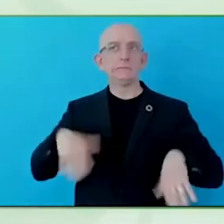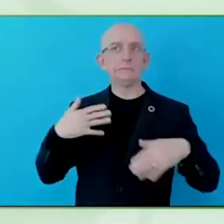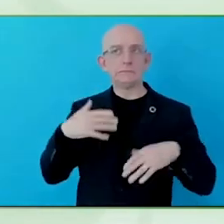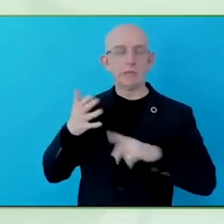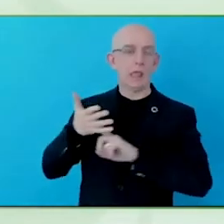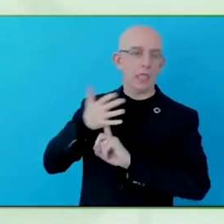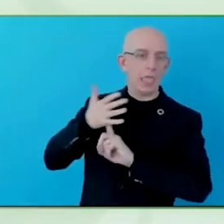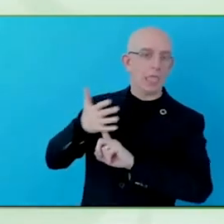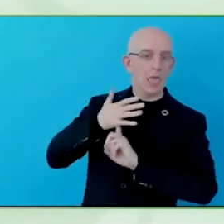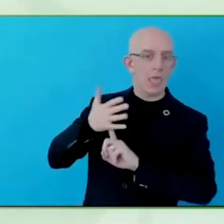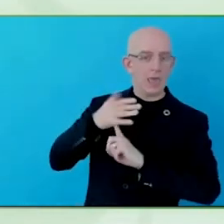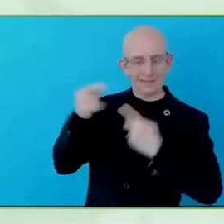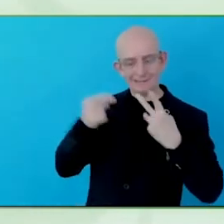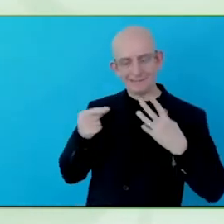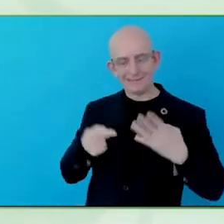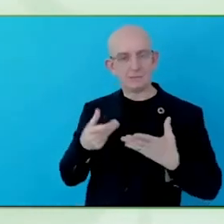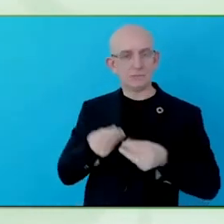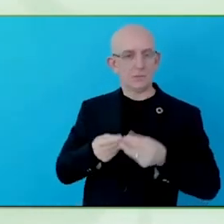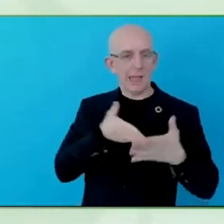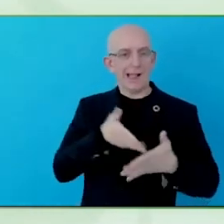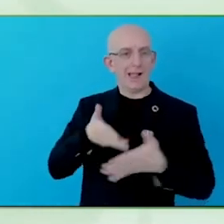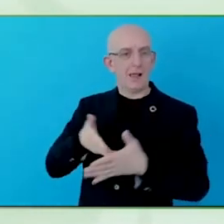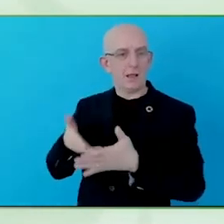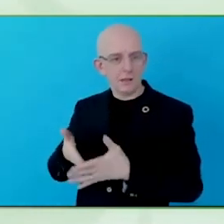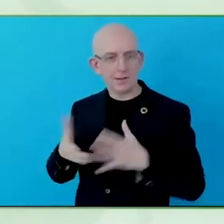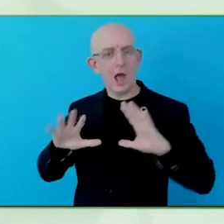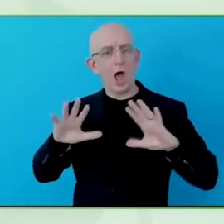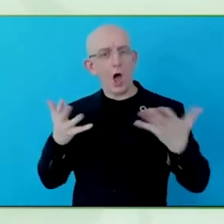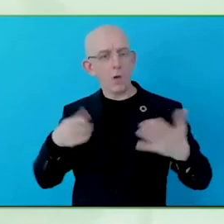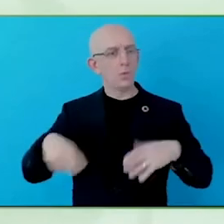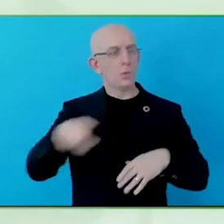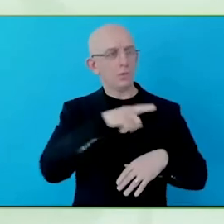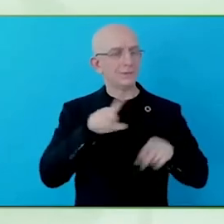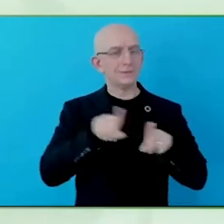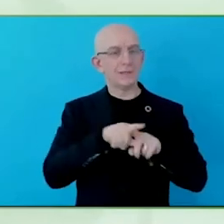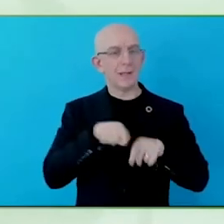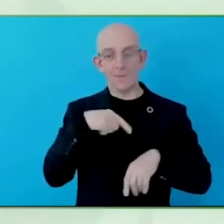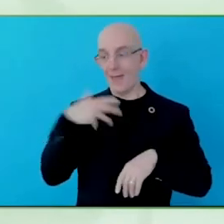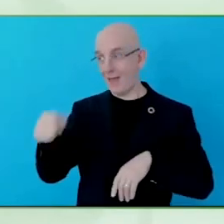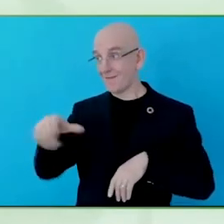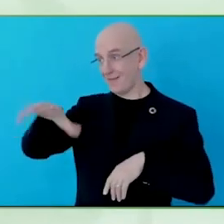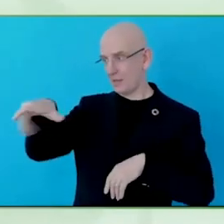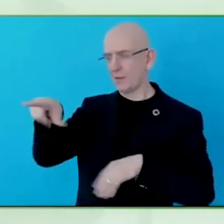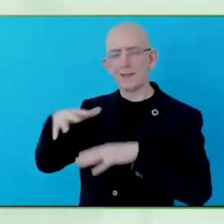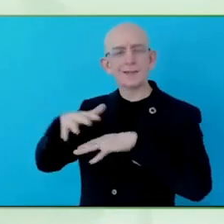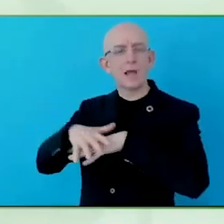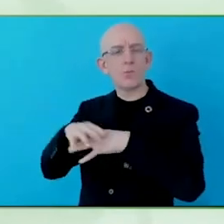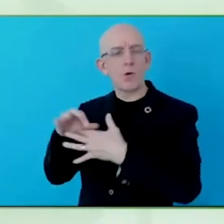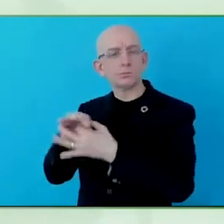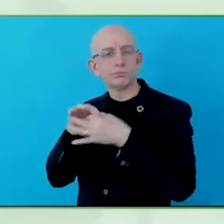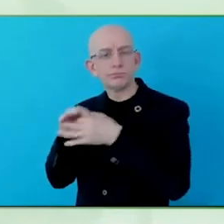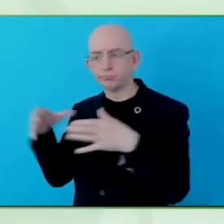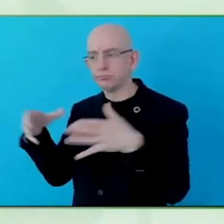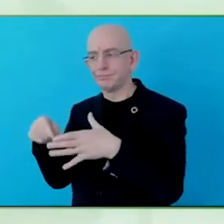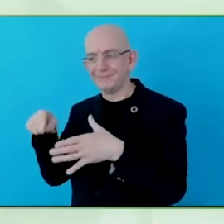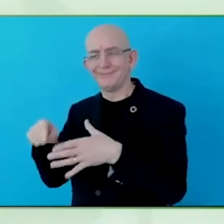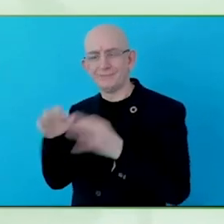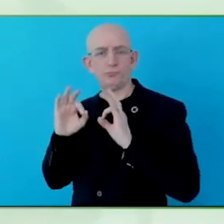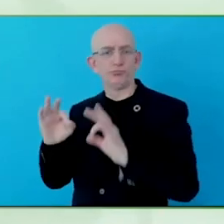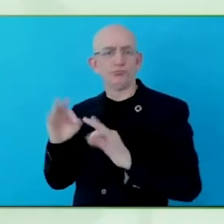We sat together in a virtual room with the coordinators of the national business and disability network, explained the tool,